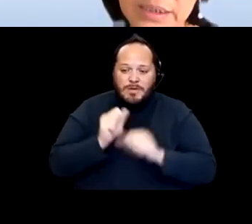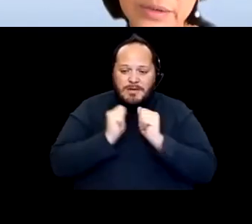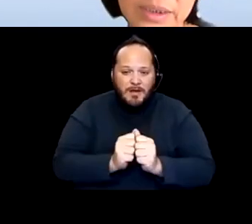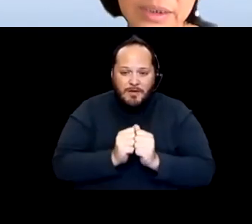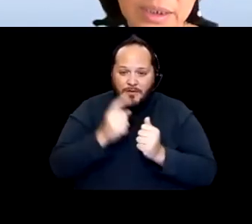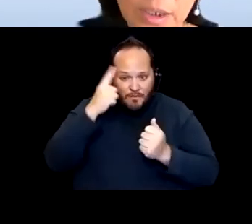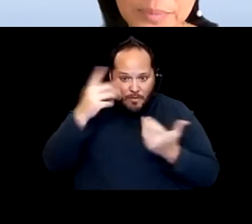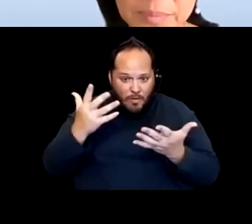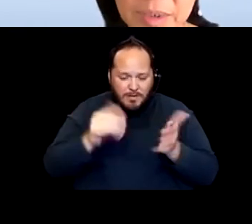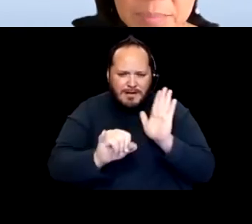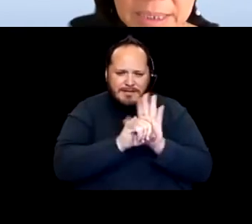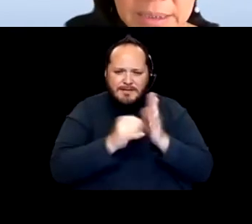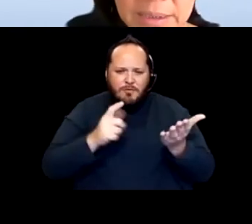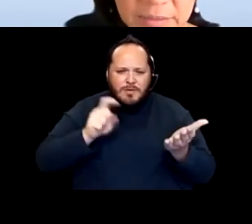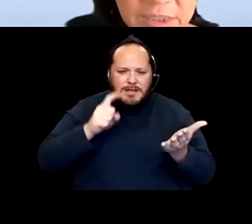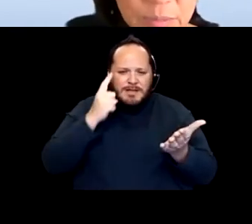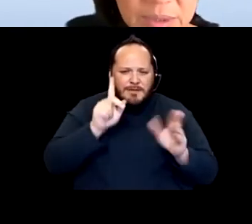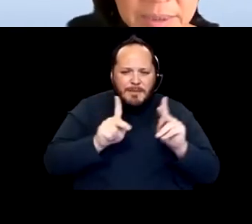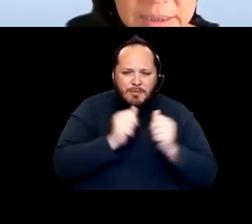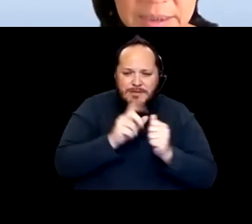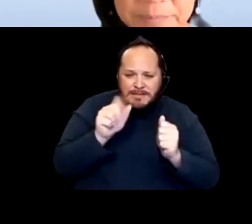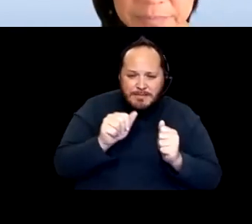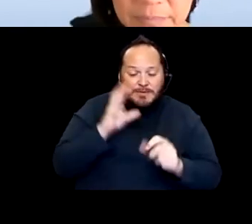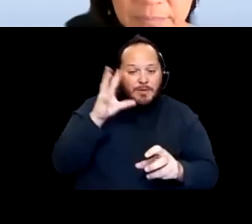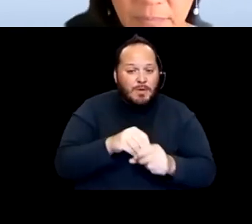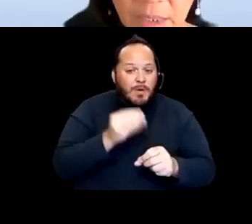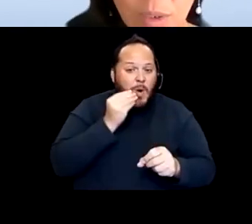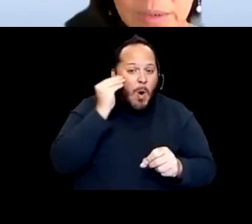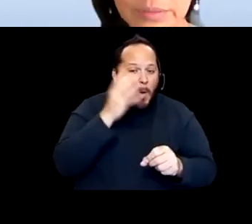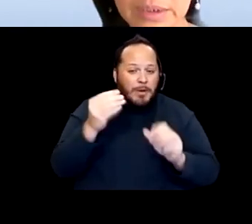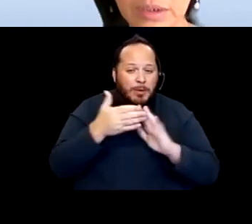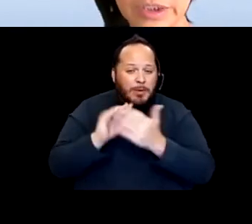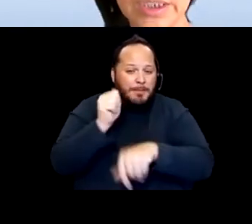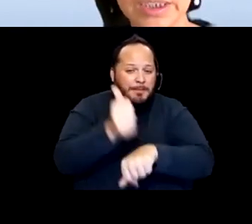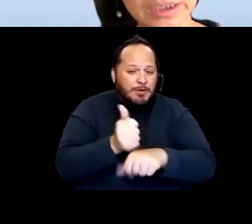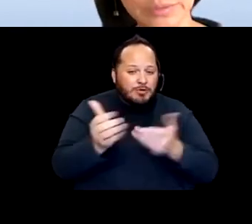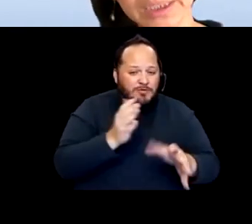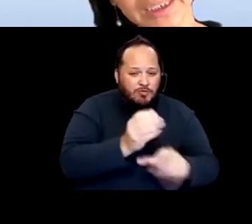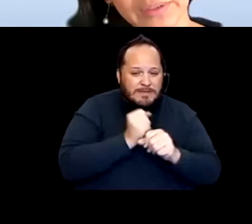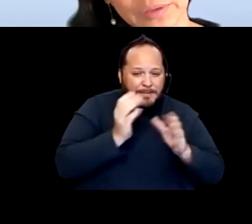including home and community based services recipients. While also acknowledging the continuing needs of those